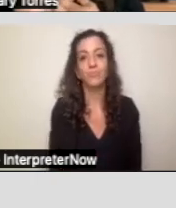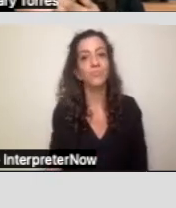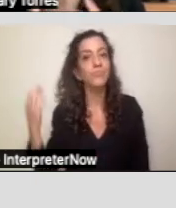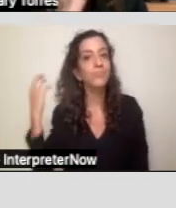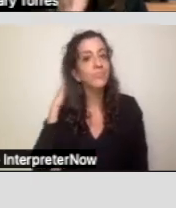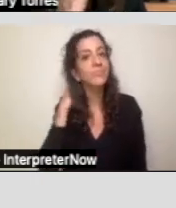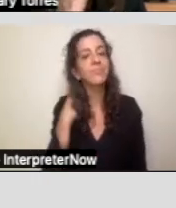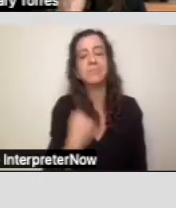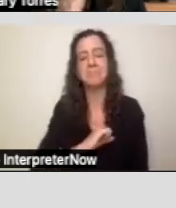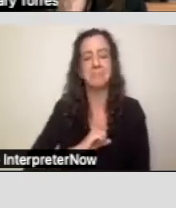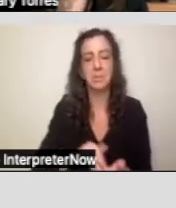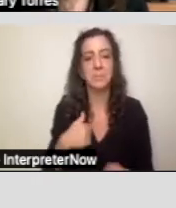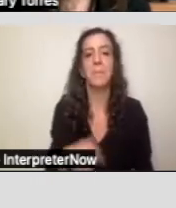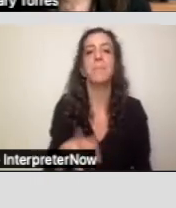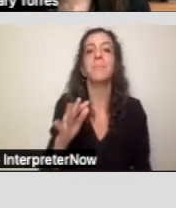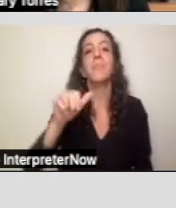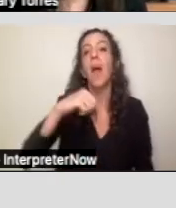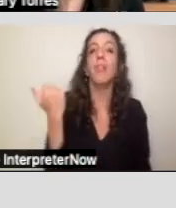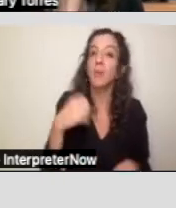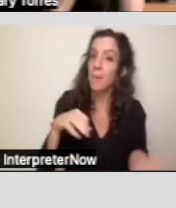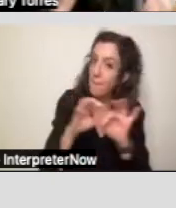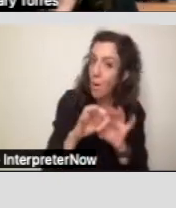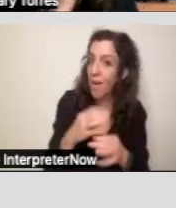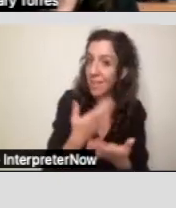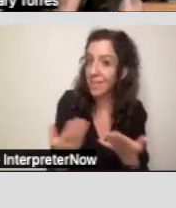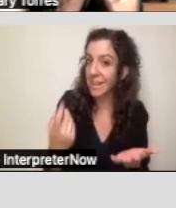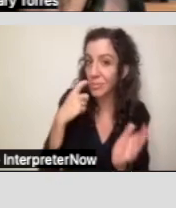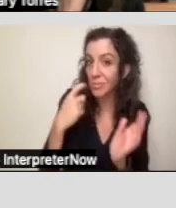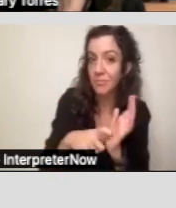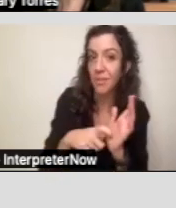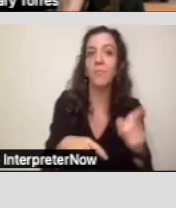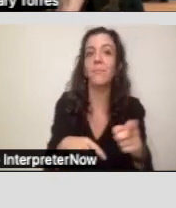Sorry. One of the also very important things is this IPP is individualized.